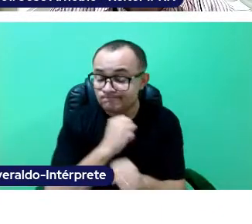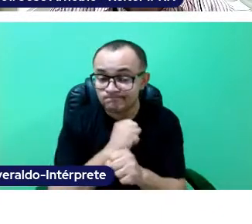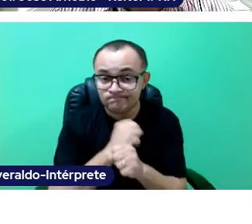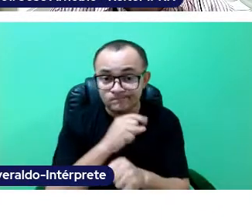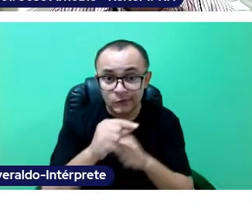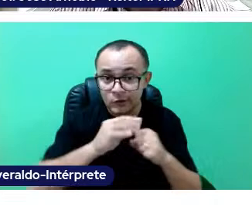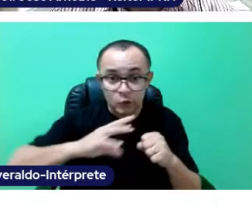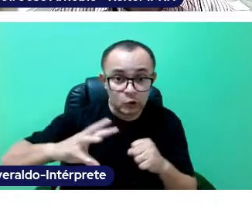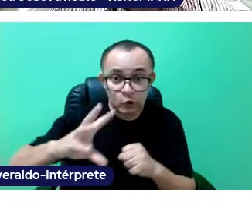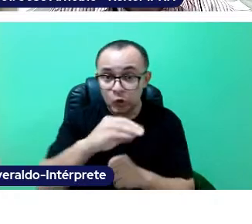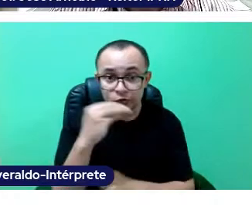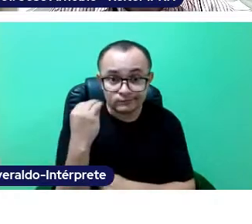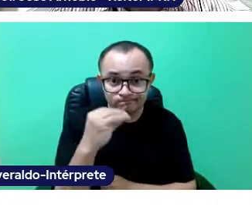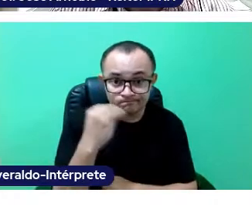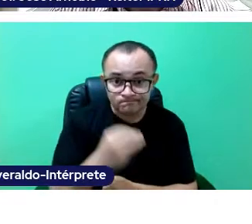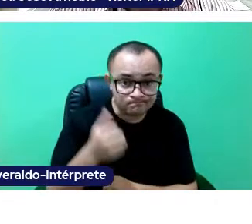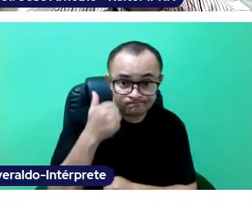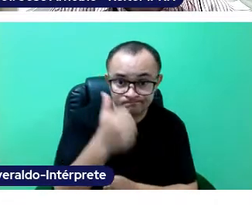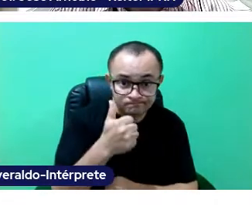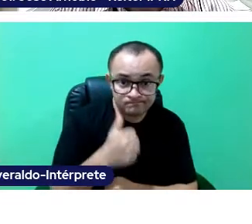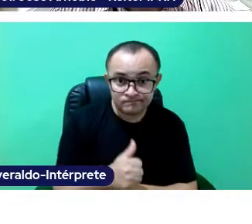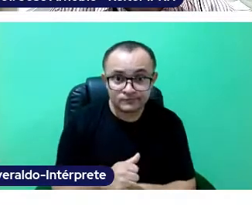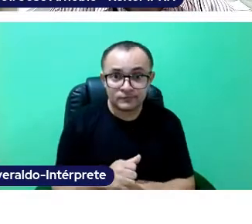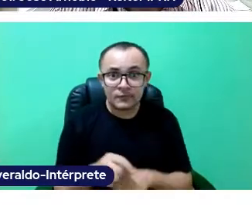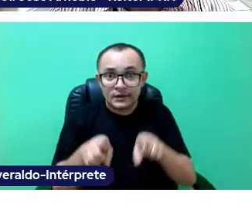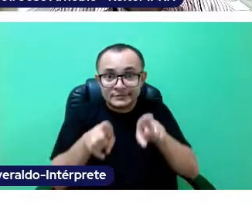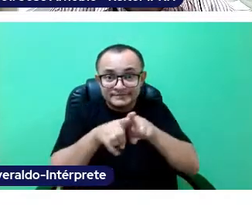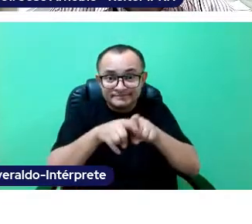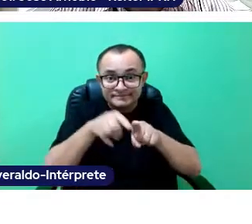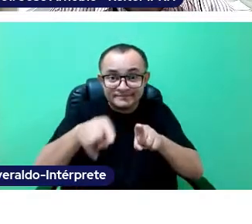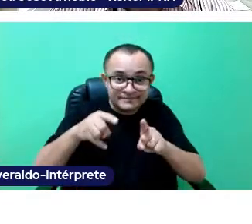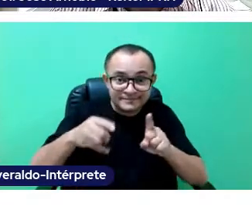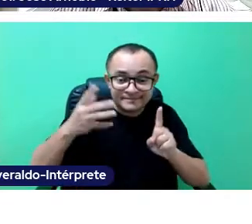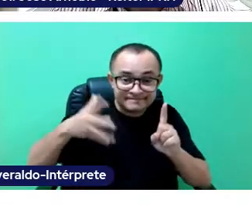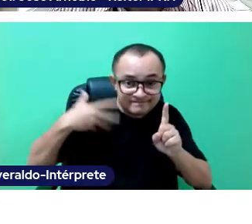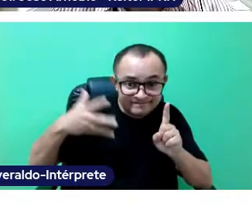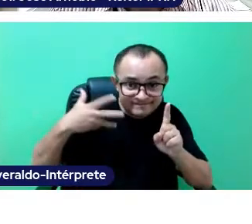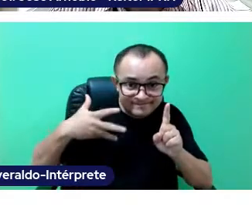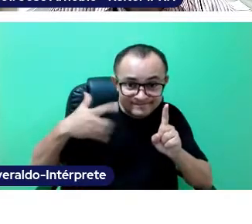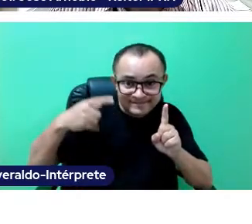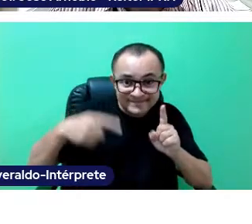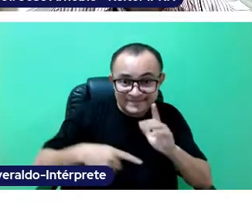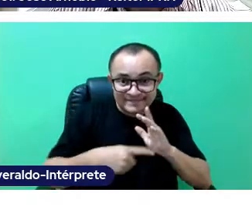I woulkd like to greet our speakers that will be with us these three days